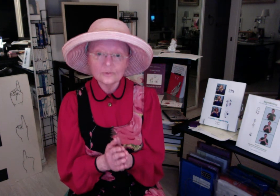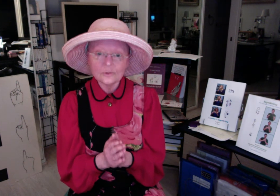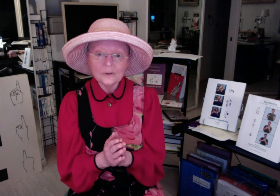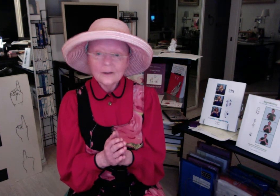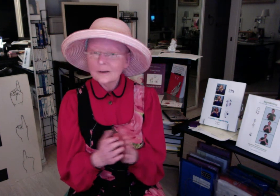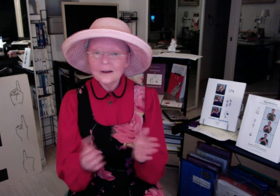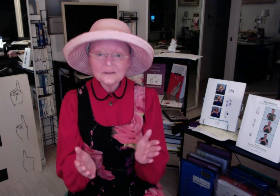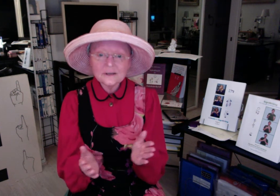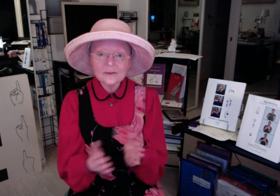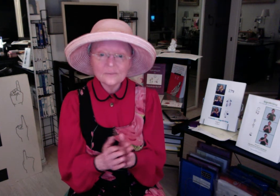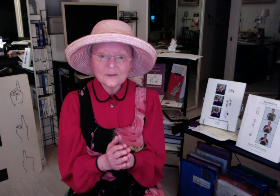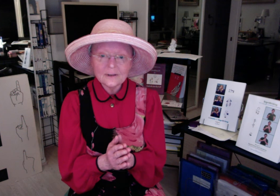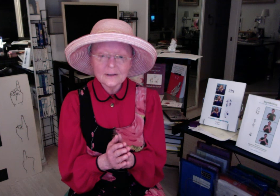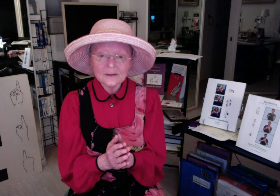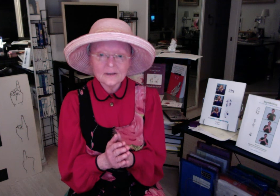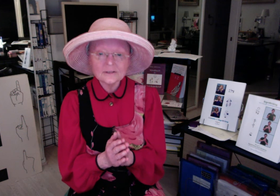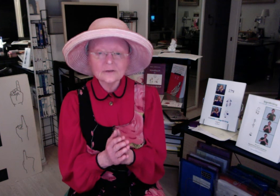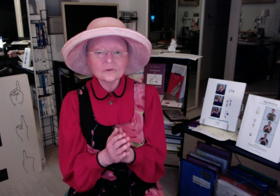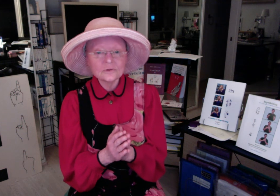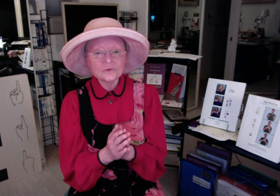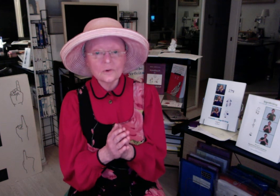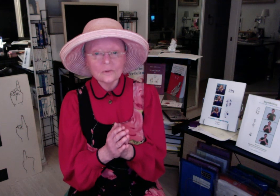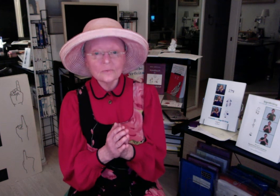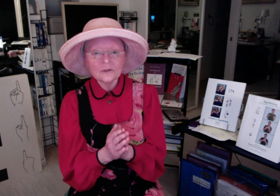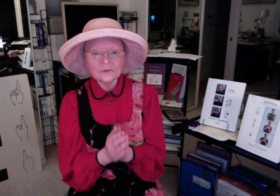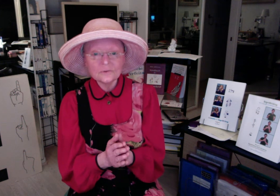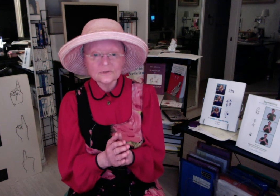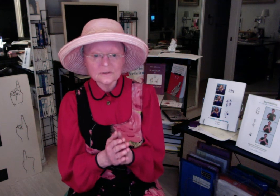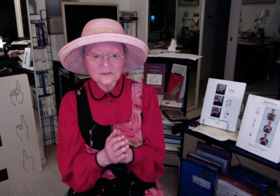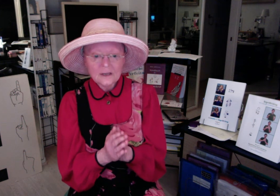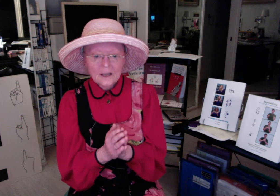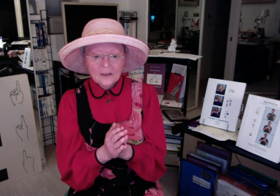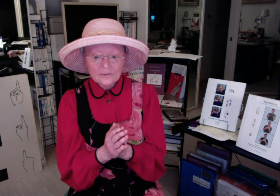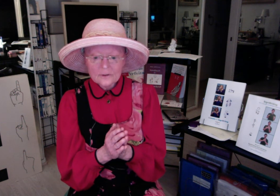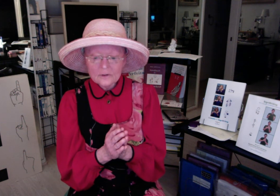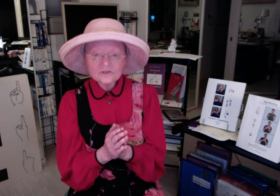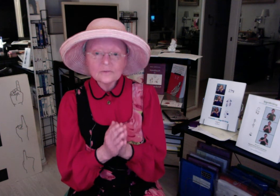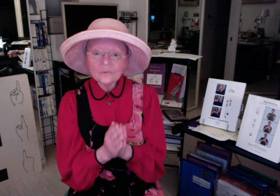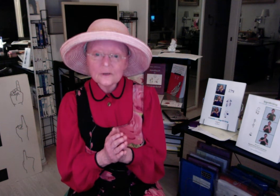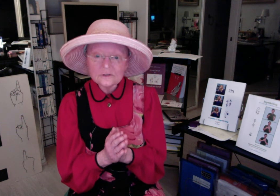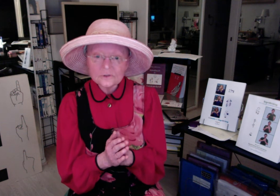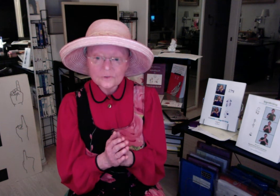contact me and contact those who already use it. There are several ways to do that.